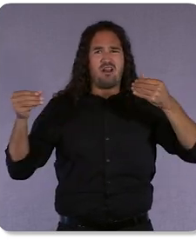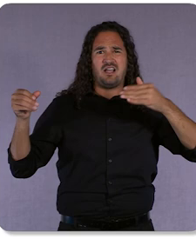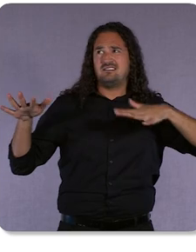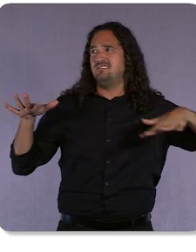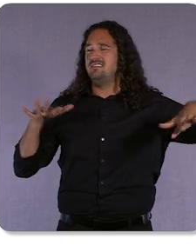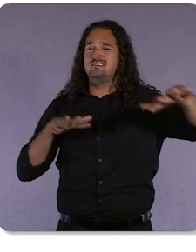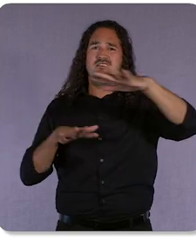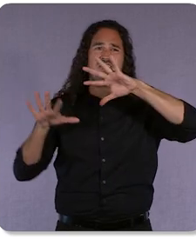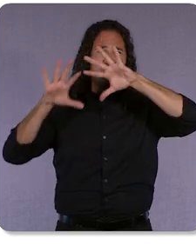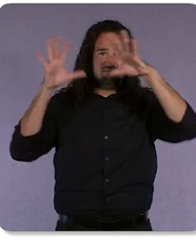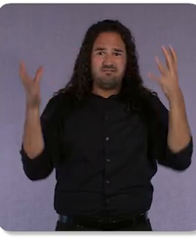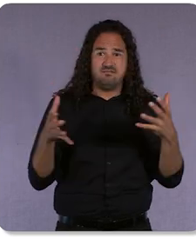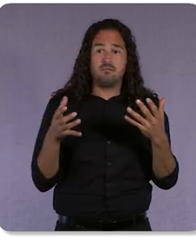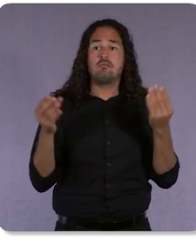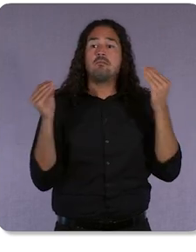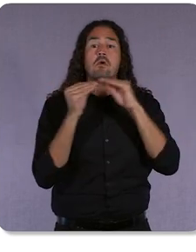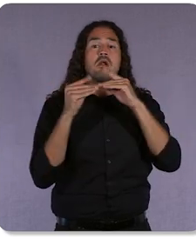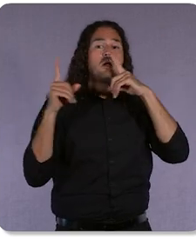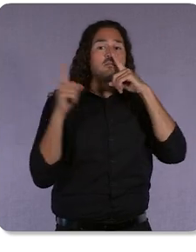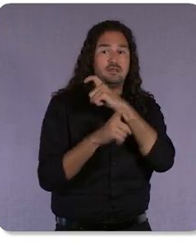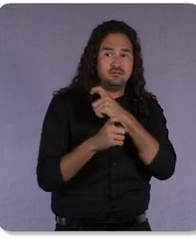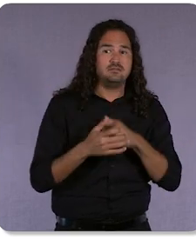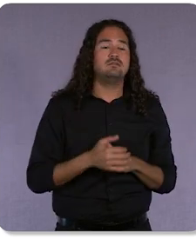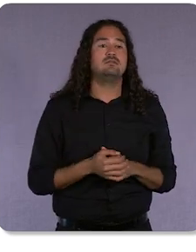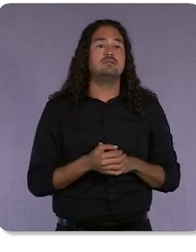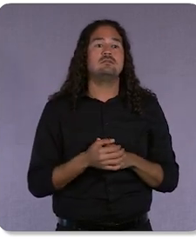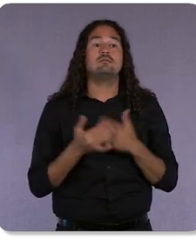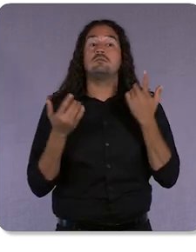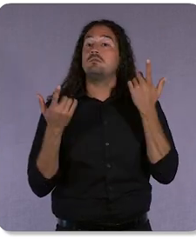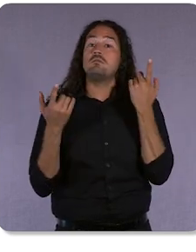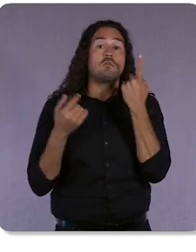One of the ways we’re doing this is by using the new, more intelligent Home experience.